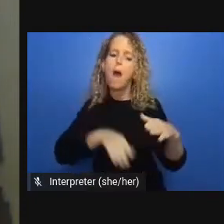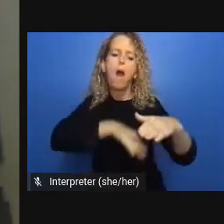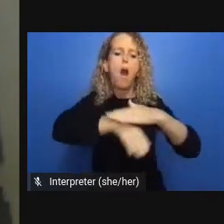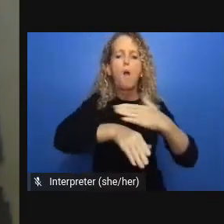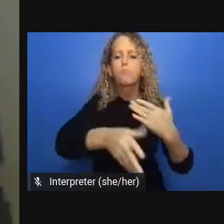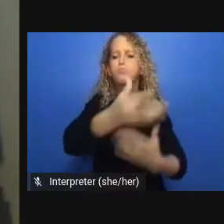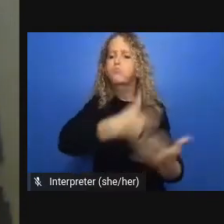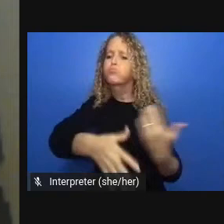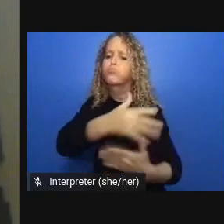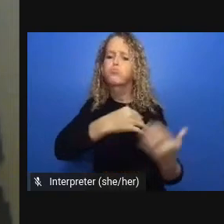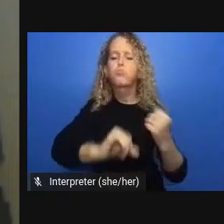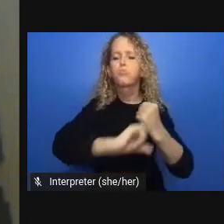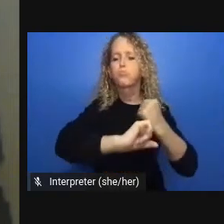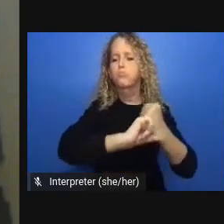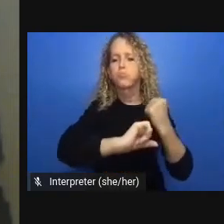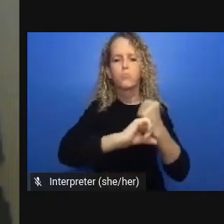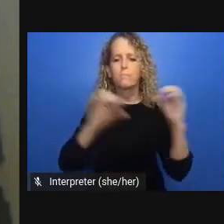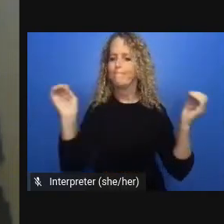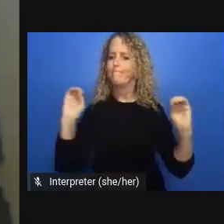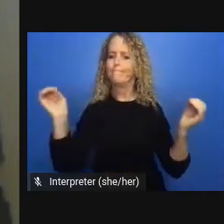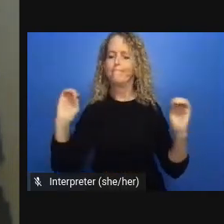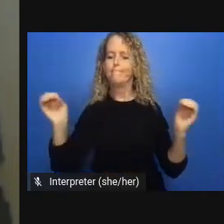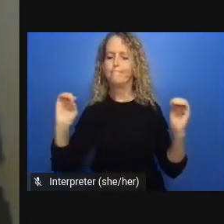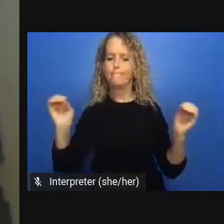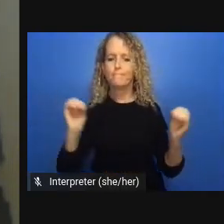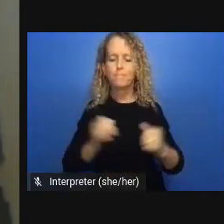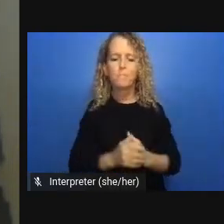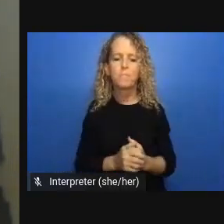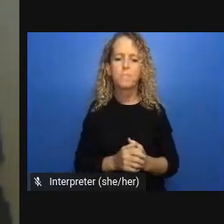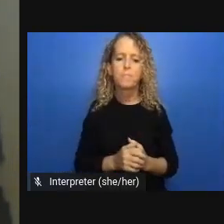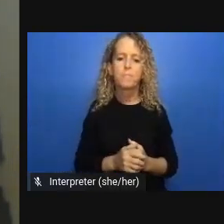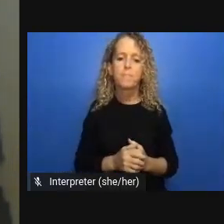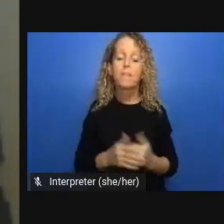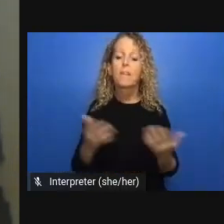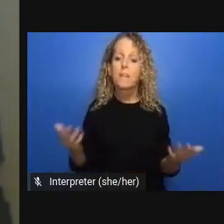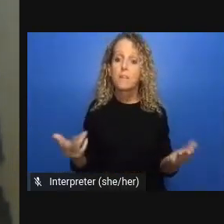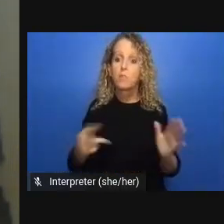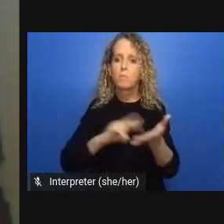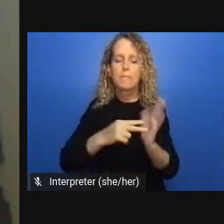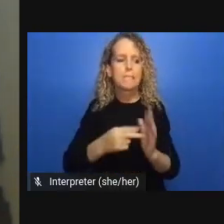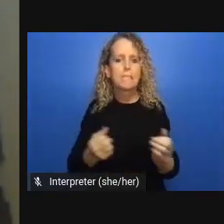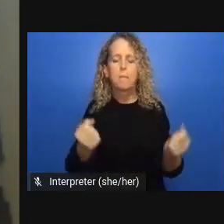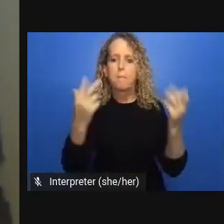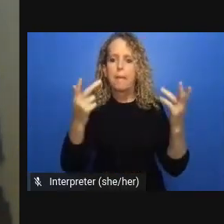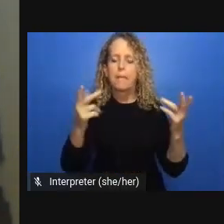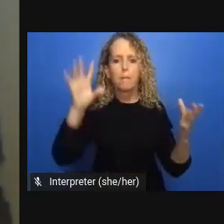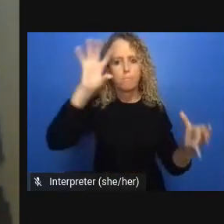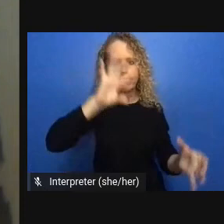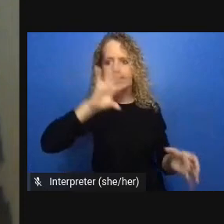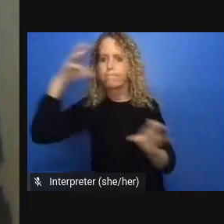the responses in time of crisis can go smoother and avoid disproportionate impact on marginalized